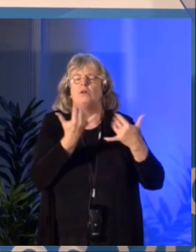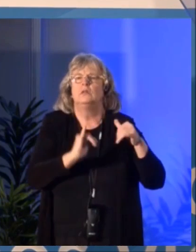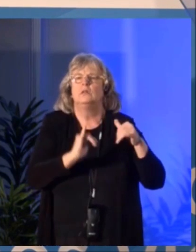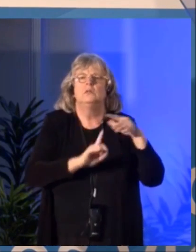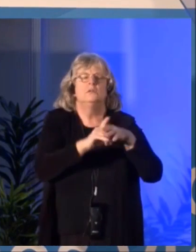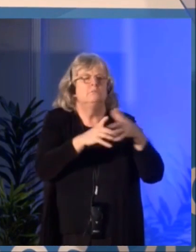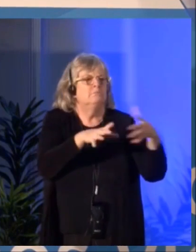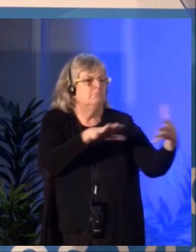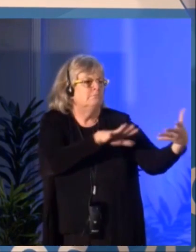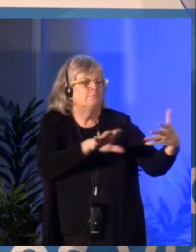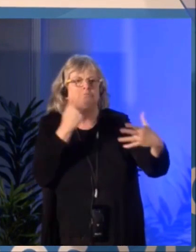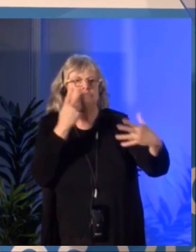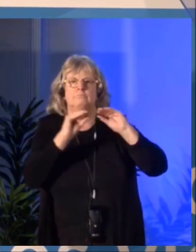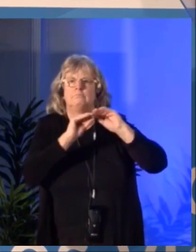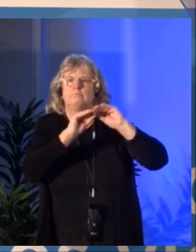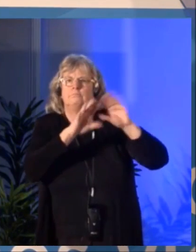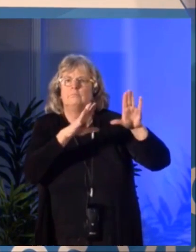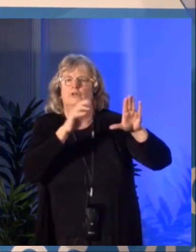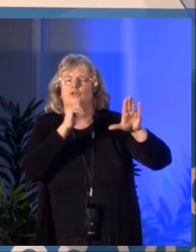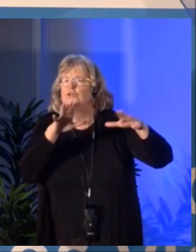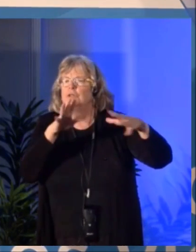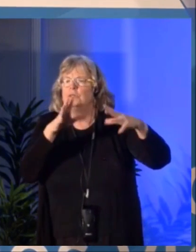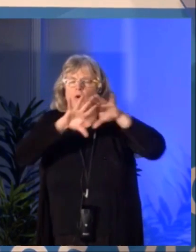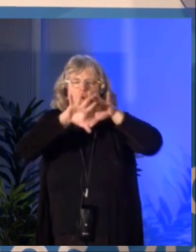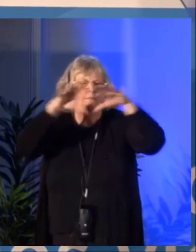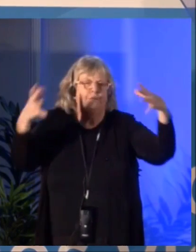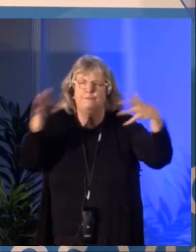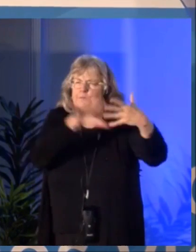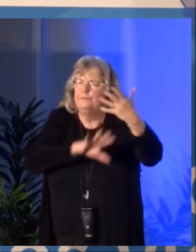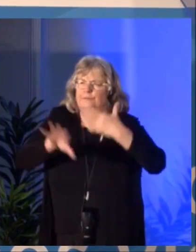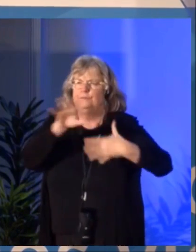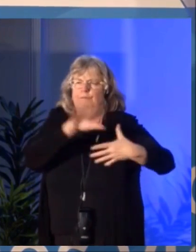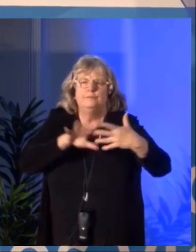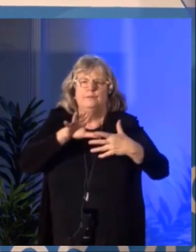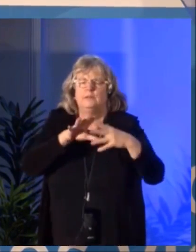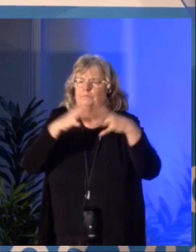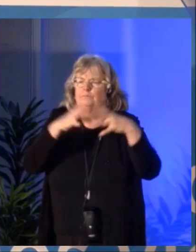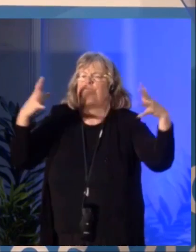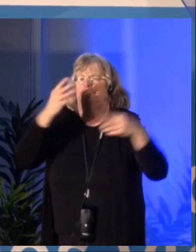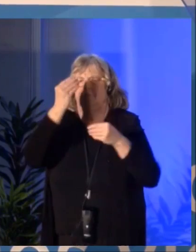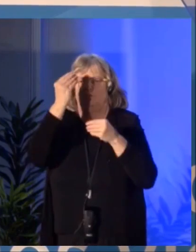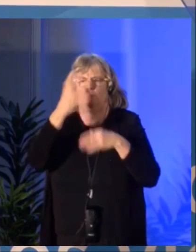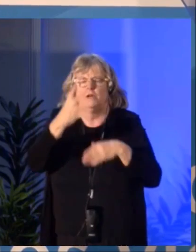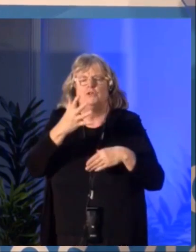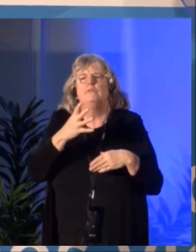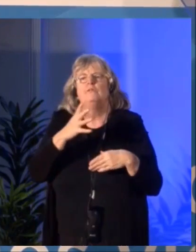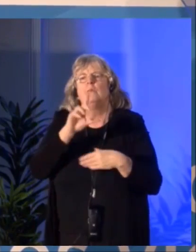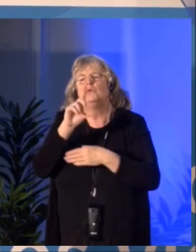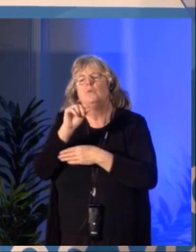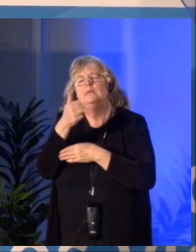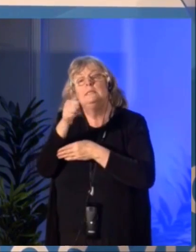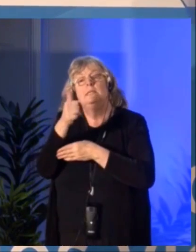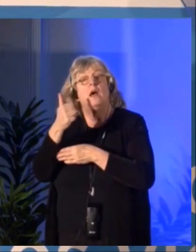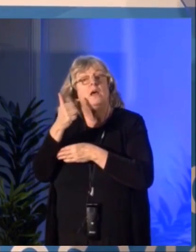with Canadian heritage and the other federal, provincial and local agencies that intervene on the digital front